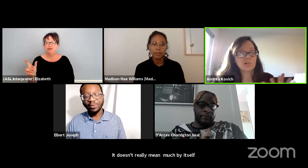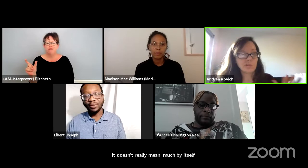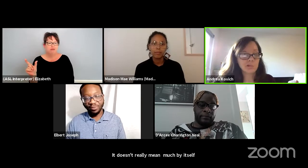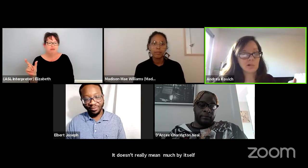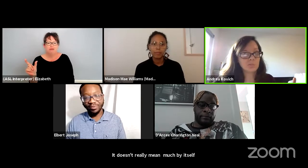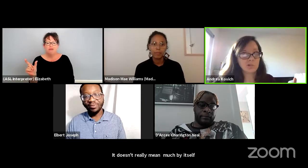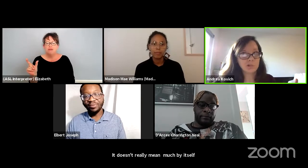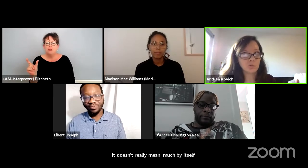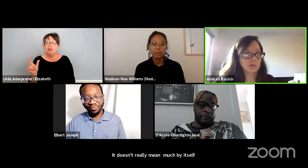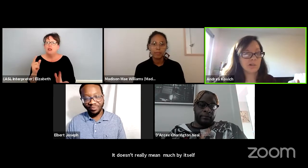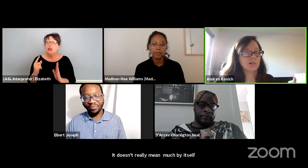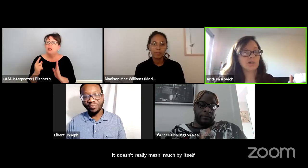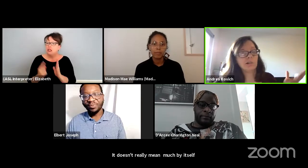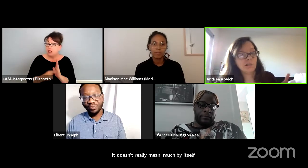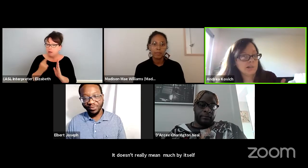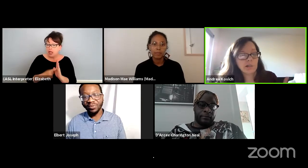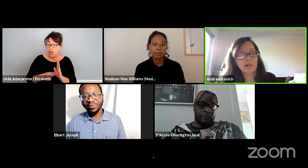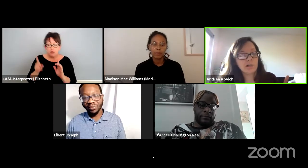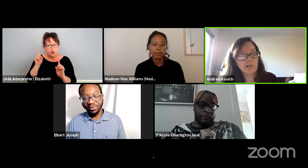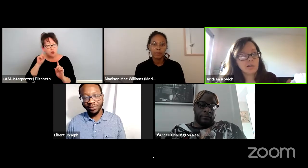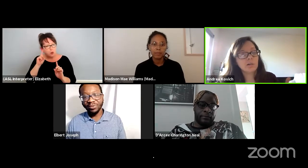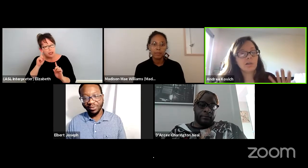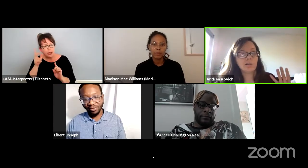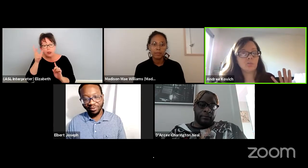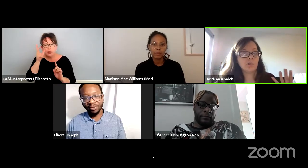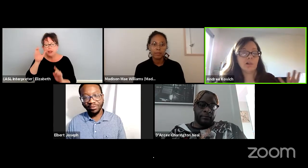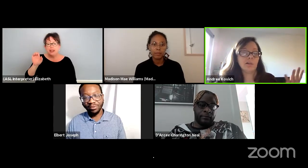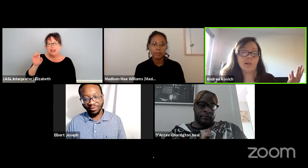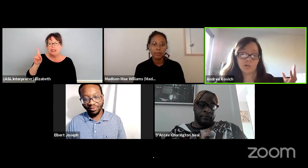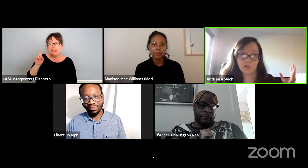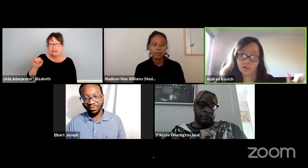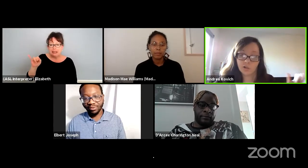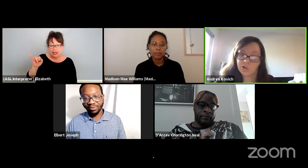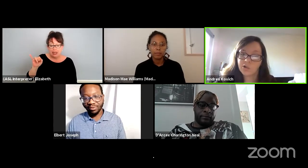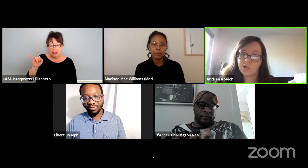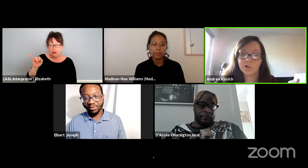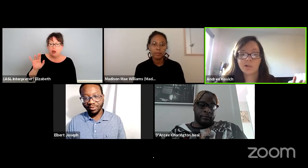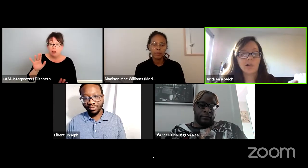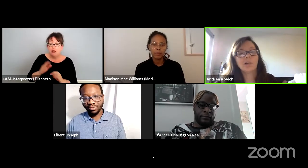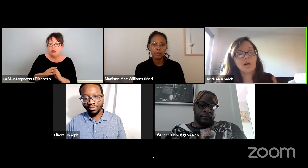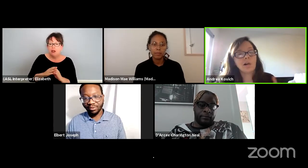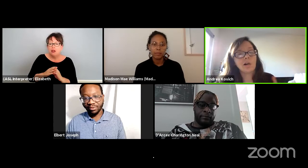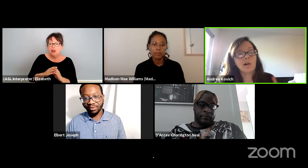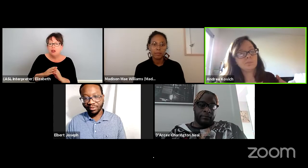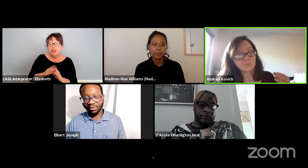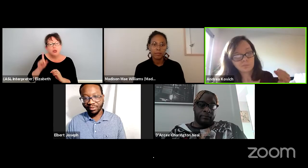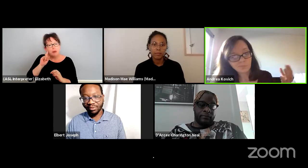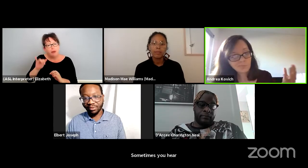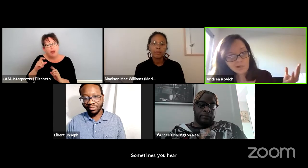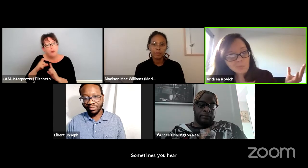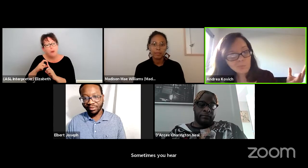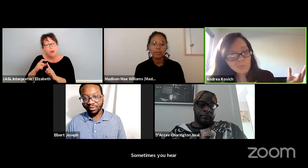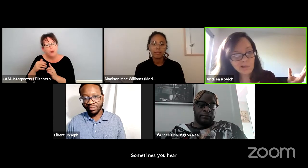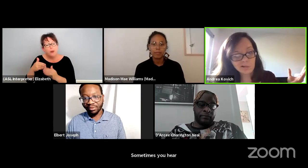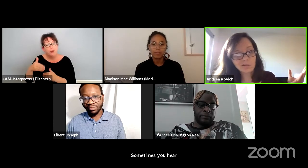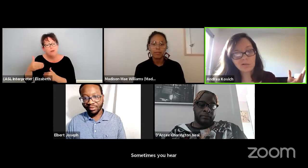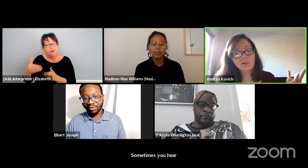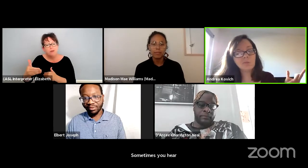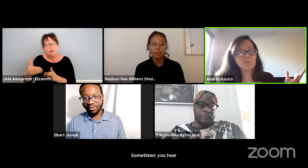sometimes you hear UDI well actually you hear that a lot but